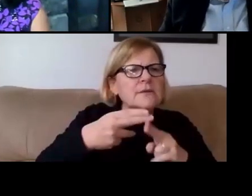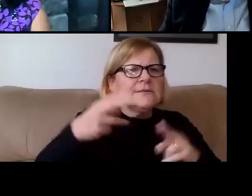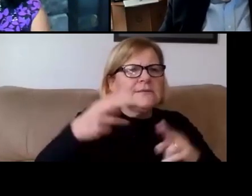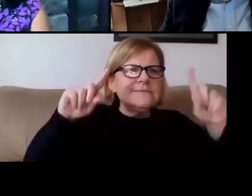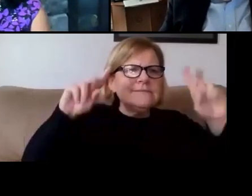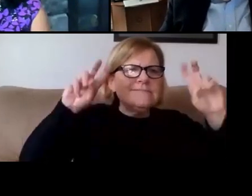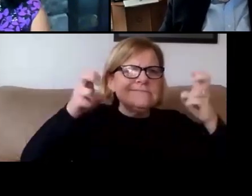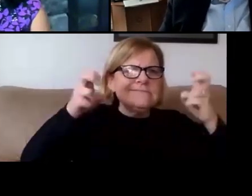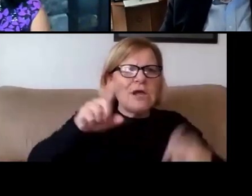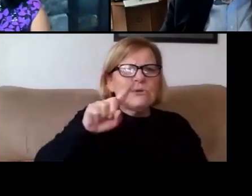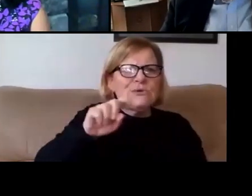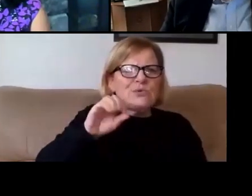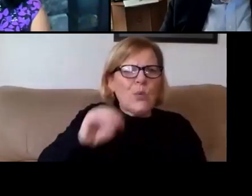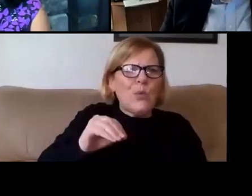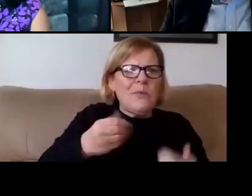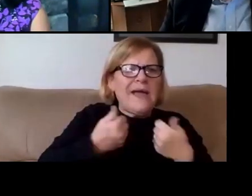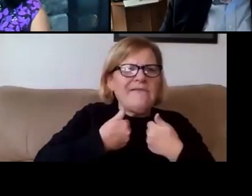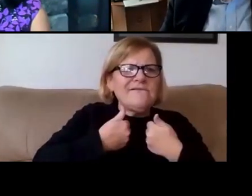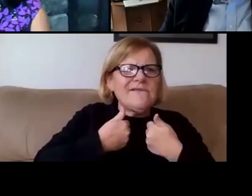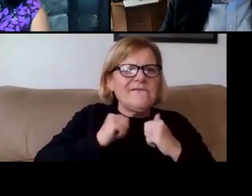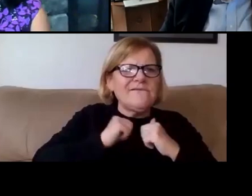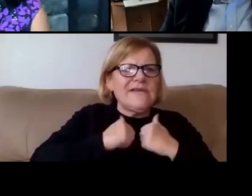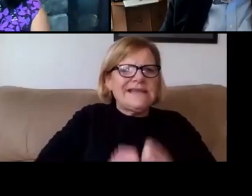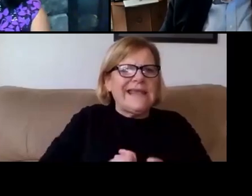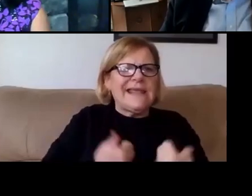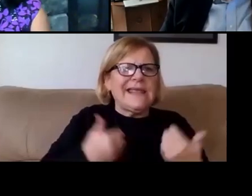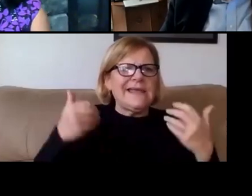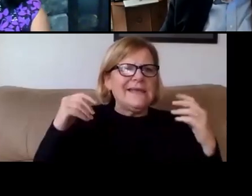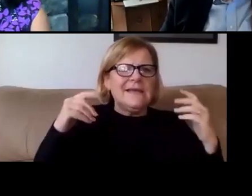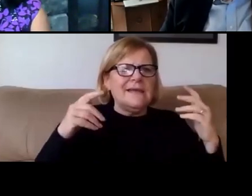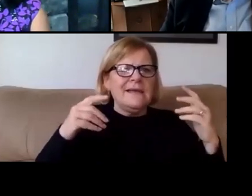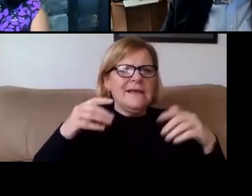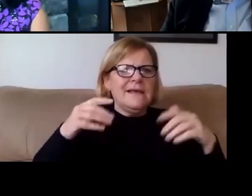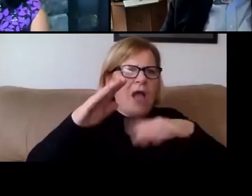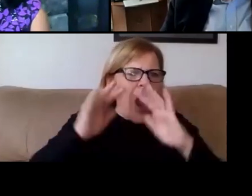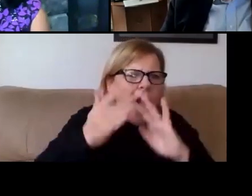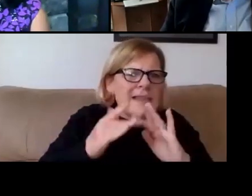when they are on Zoom online all the time for their classes,